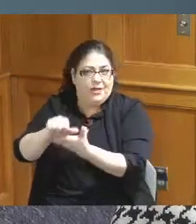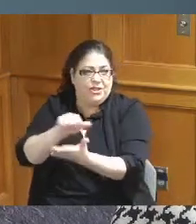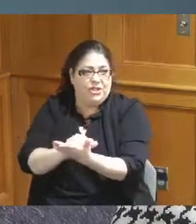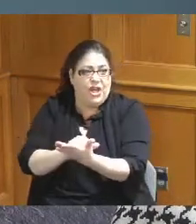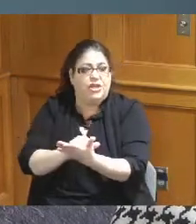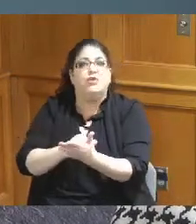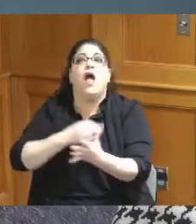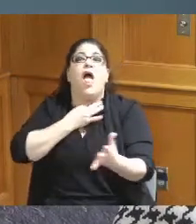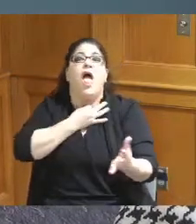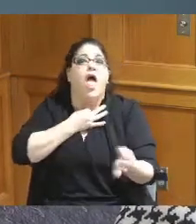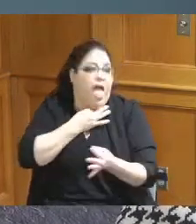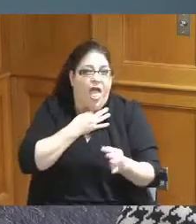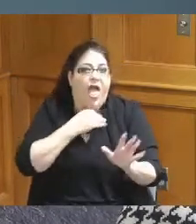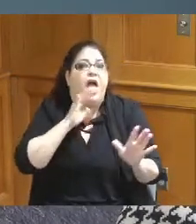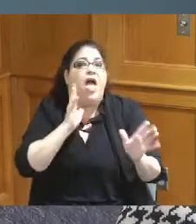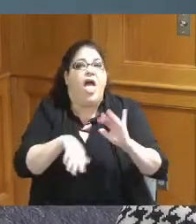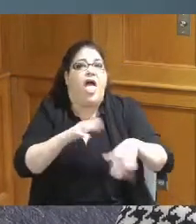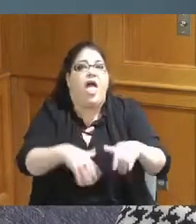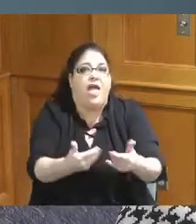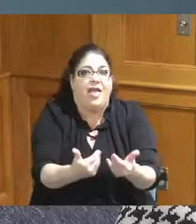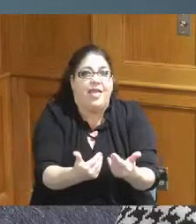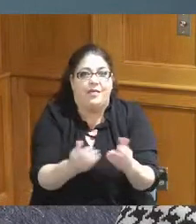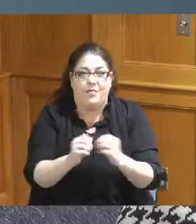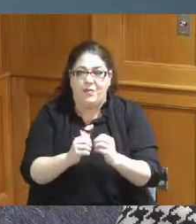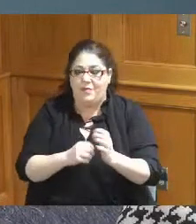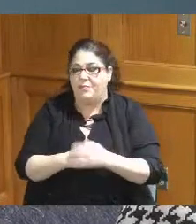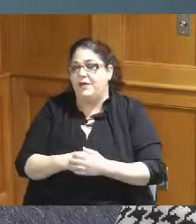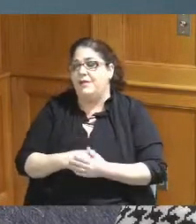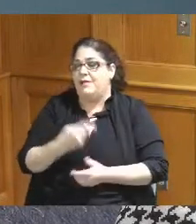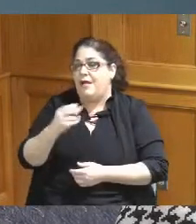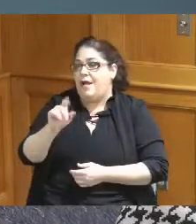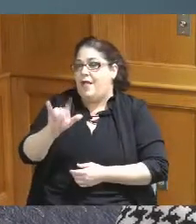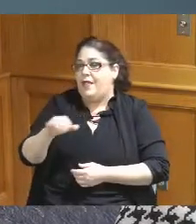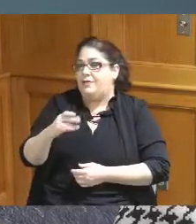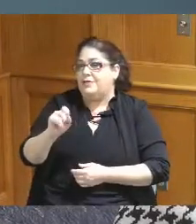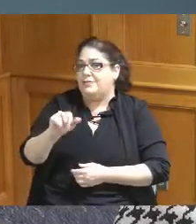about the Commissioners I brought I want to thank Holly for pulling together the monies that we had